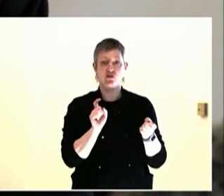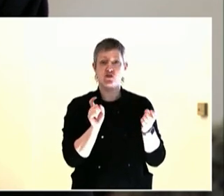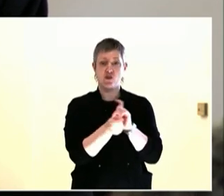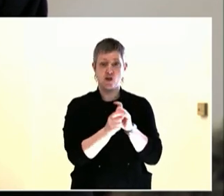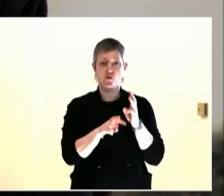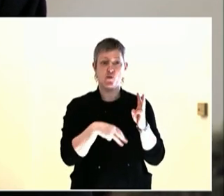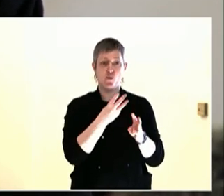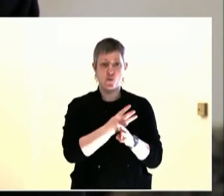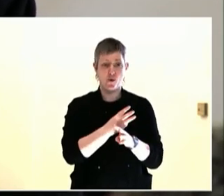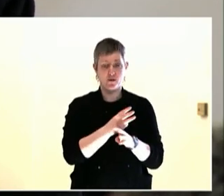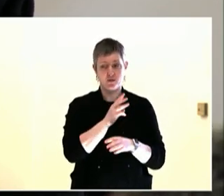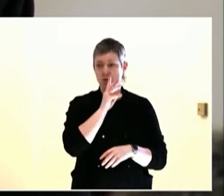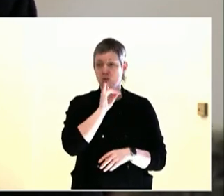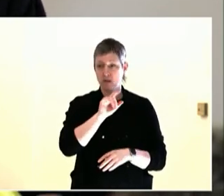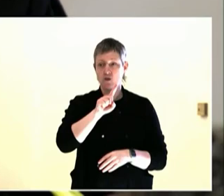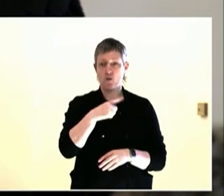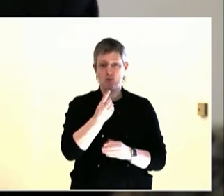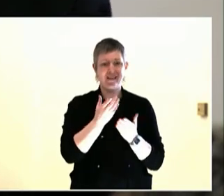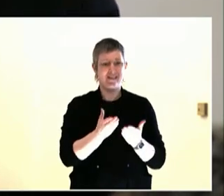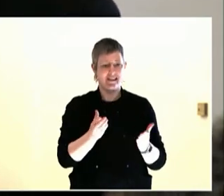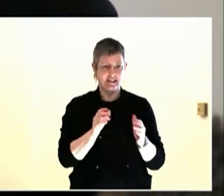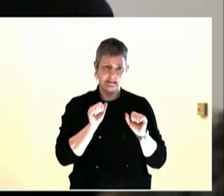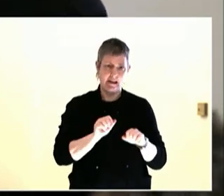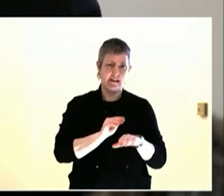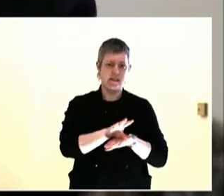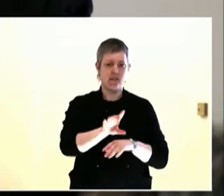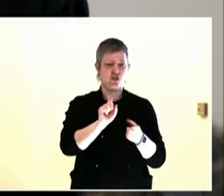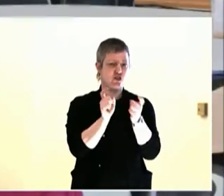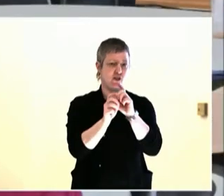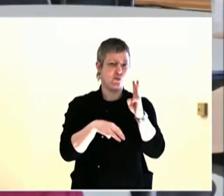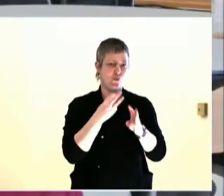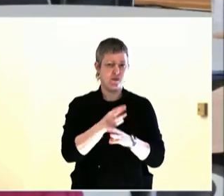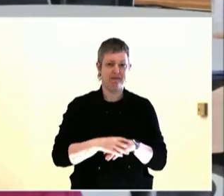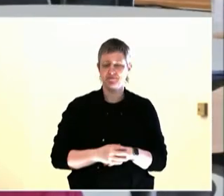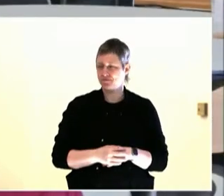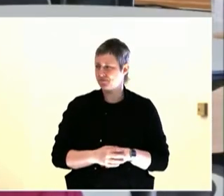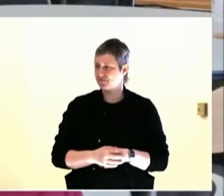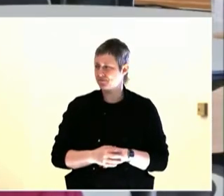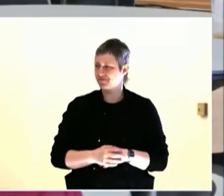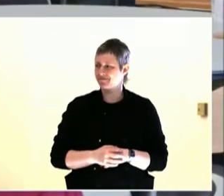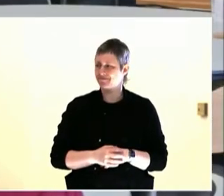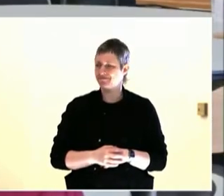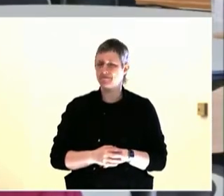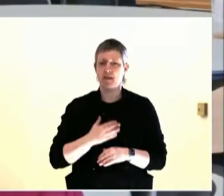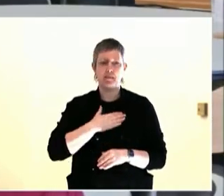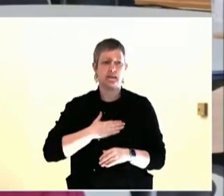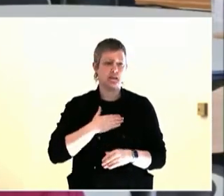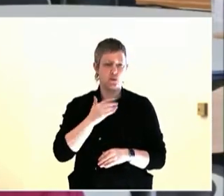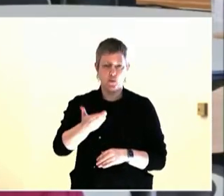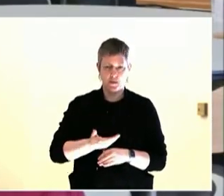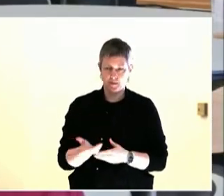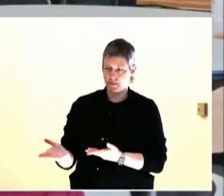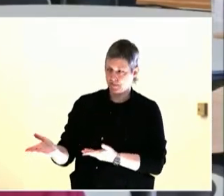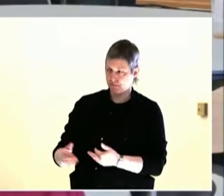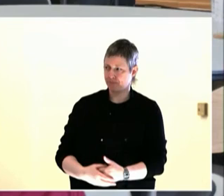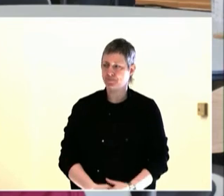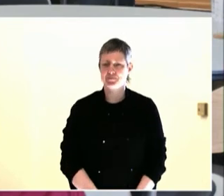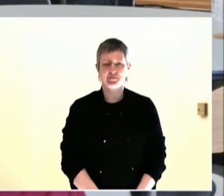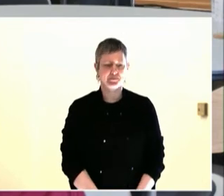guest experts, from different parts of the city. You've heard from some of our guest experts, this is one of